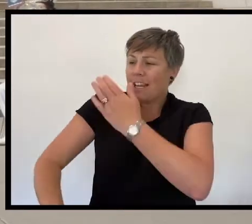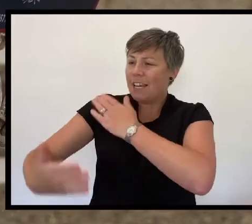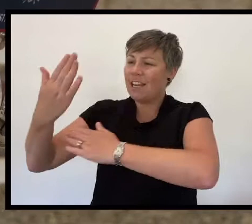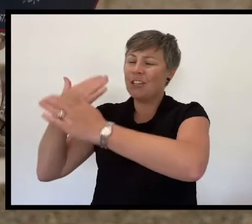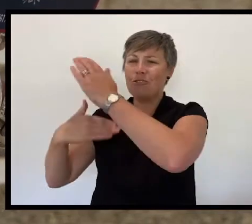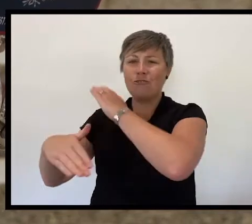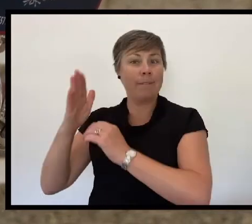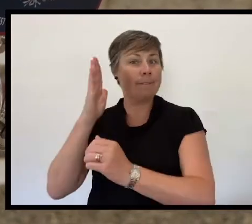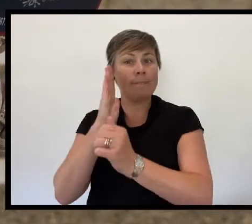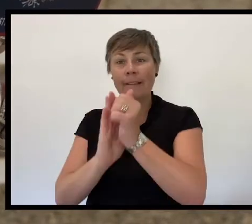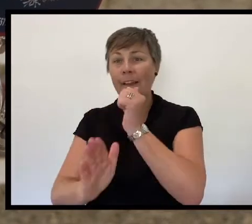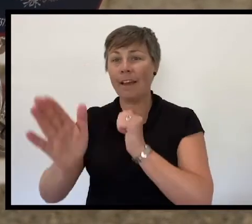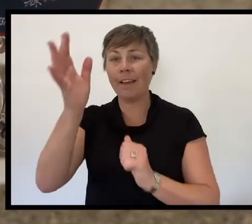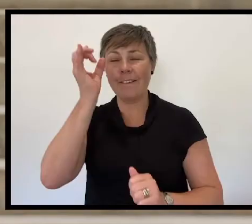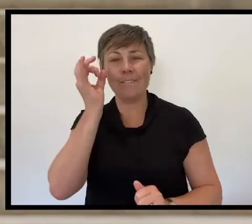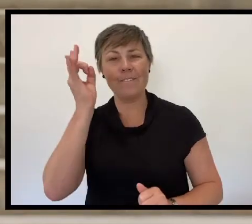let every stage